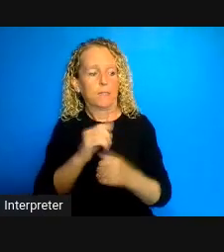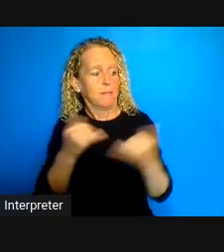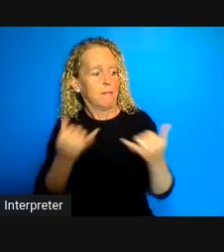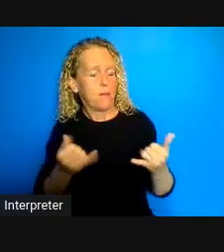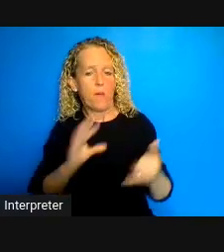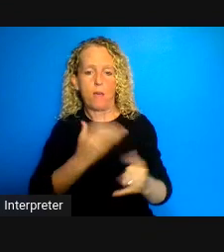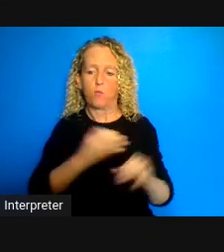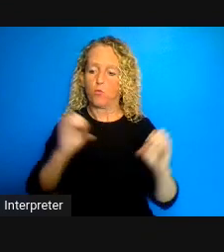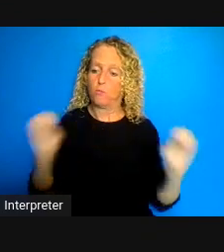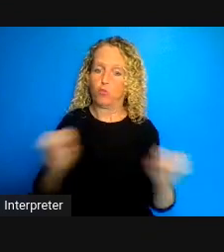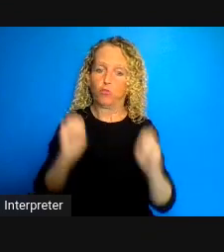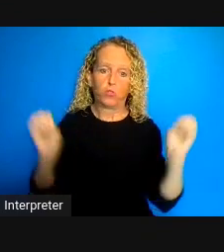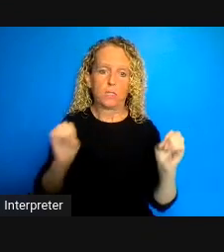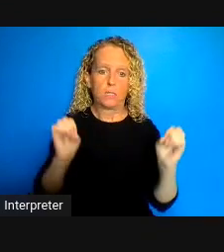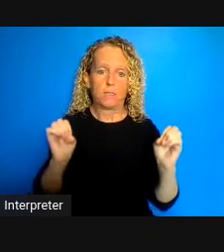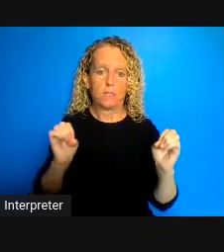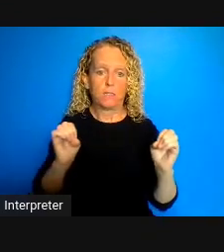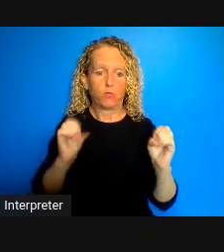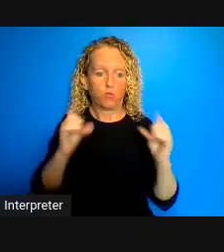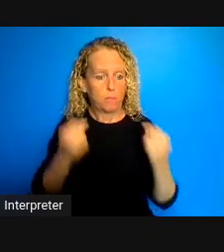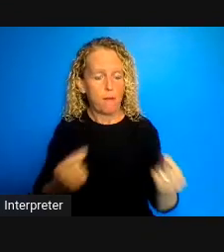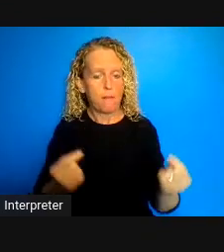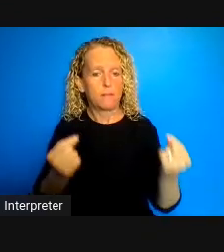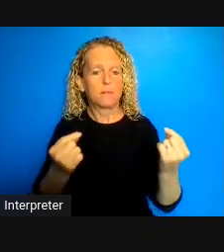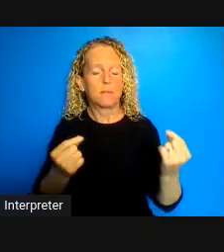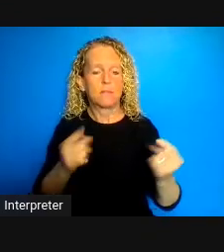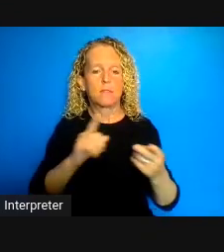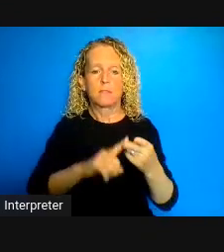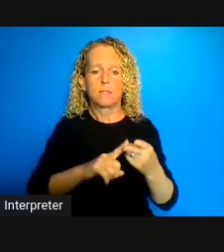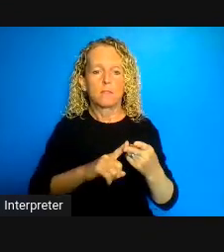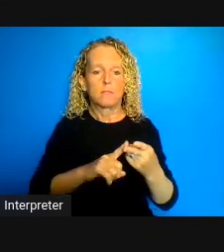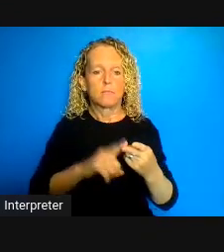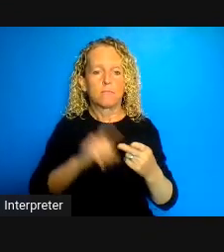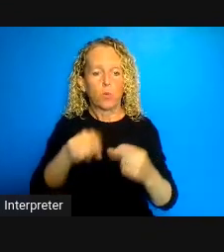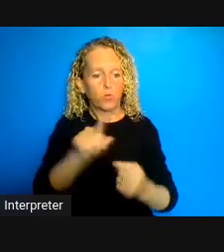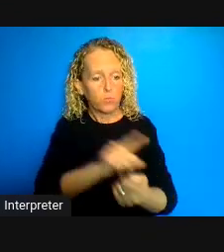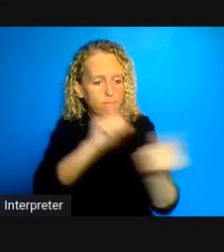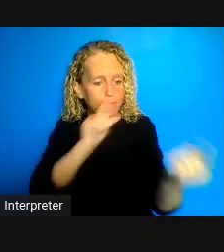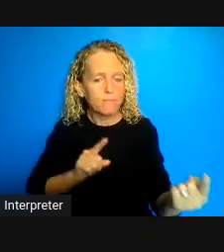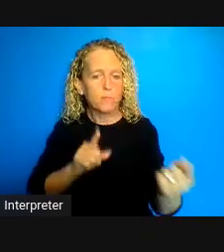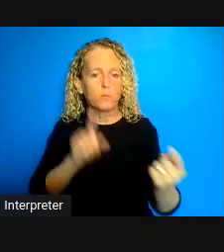forced seclusion and separation from community for decades at one site for